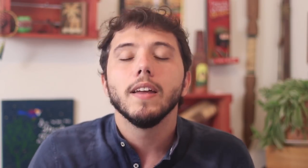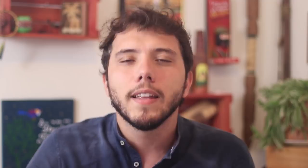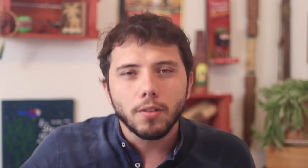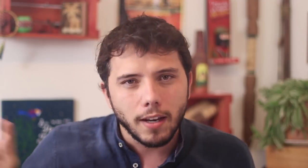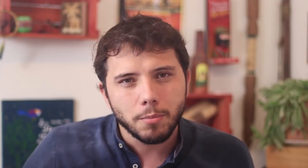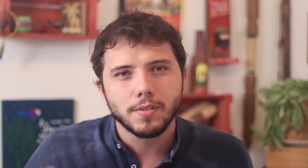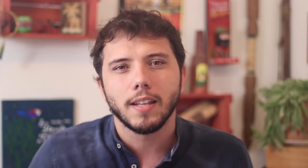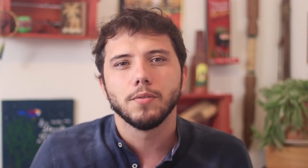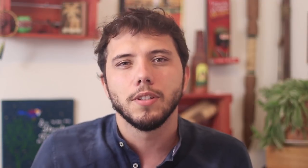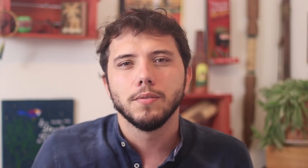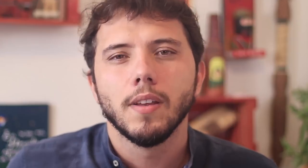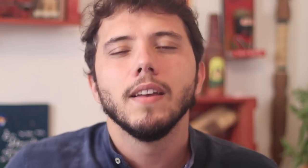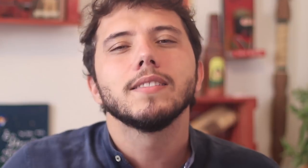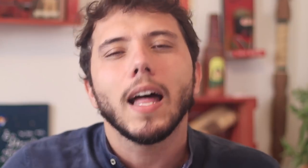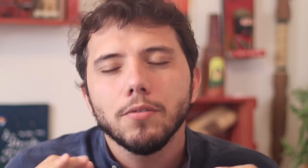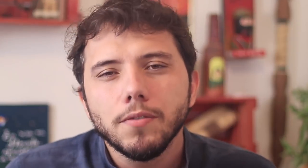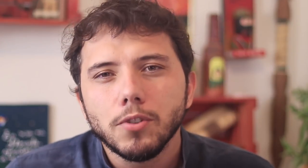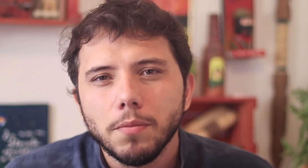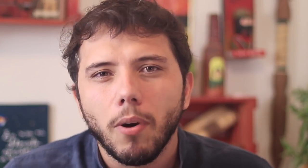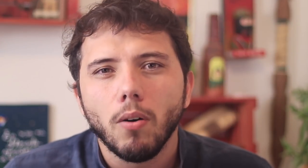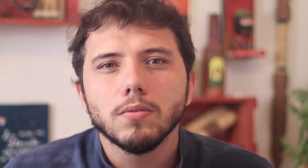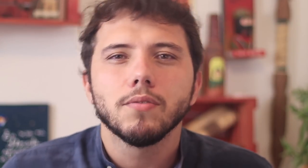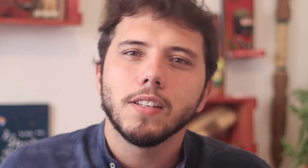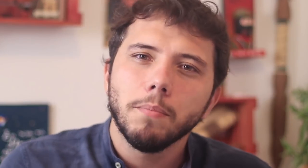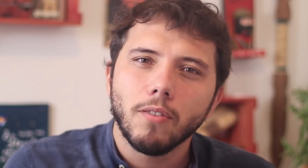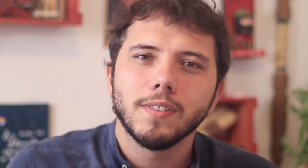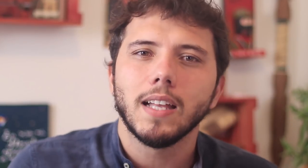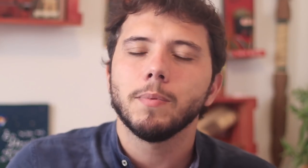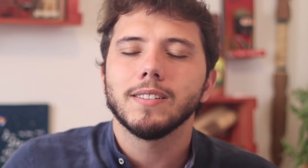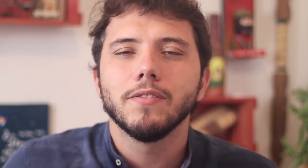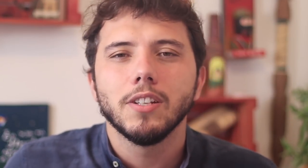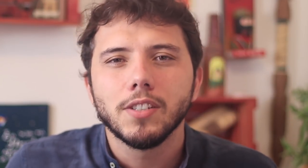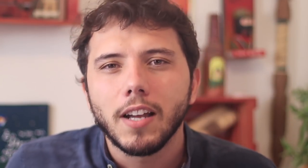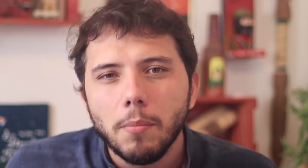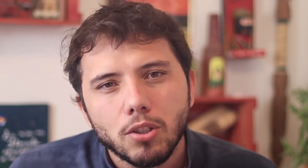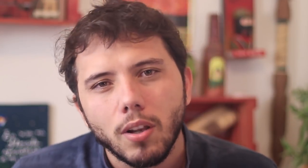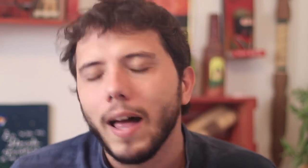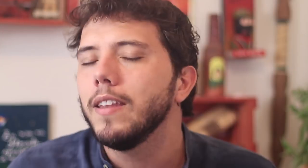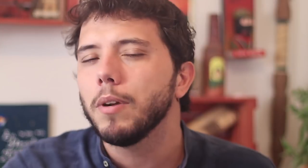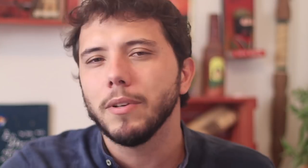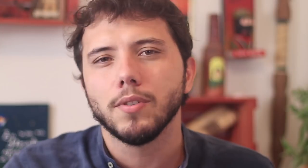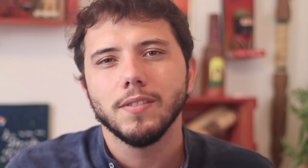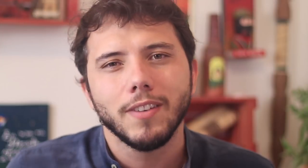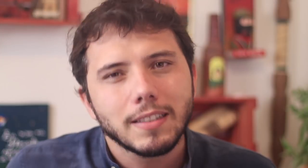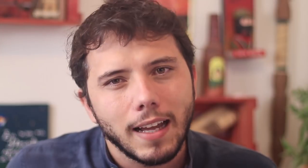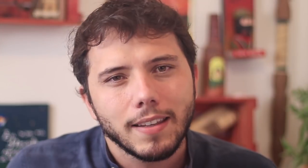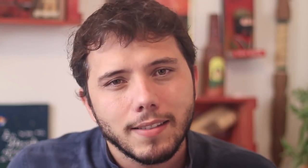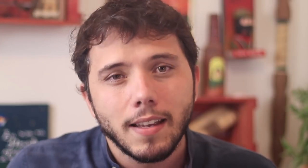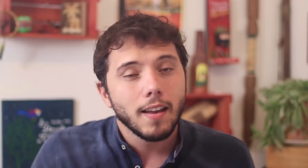and return to the United States Football stadiums are being turned into field hospitals to isolate infected people.